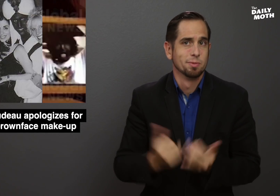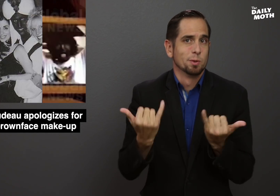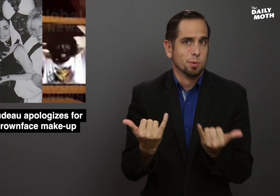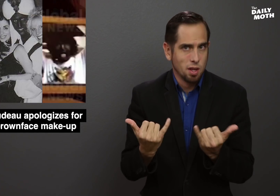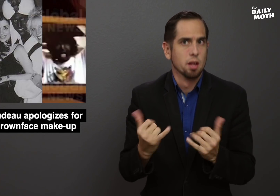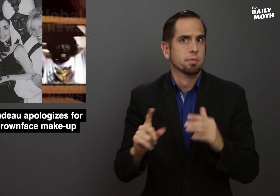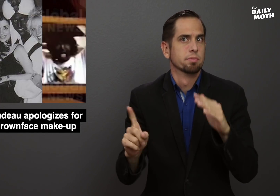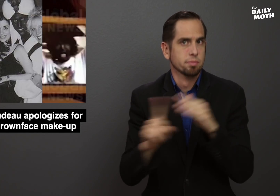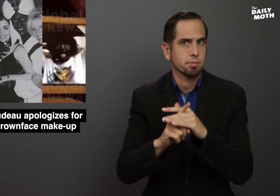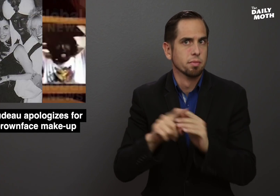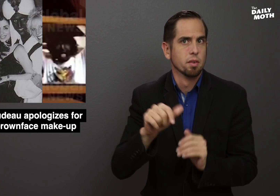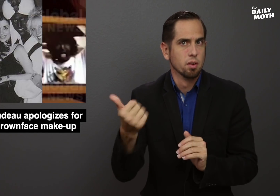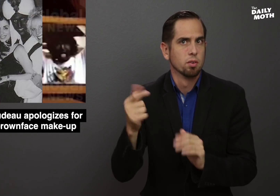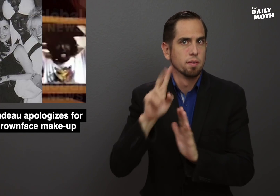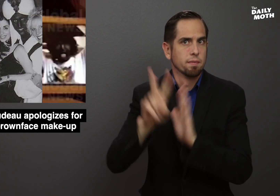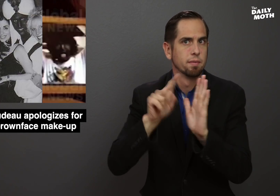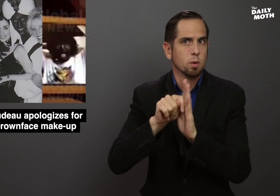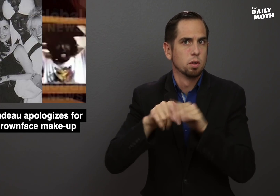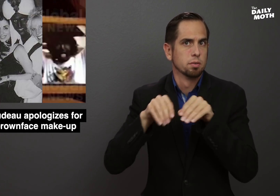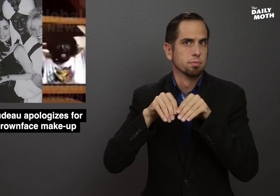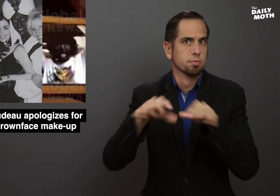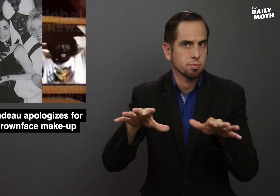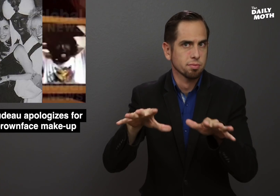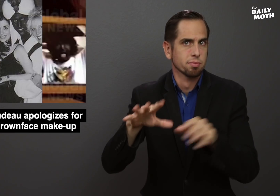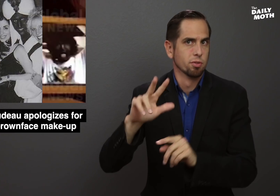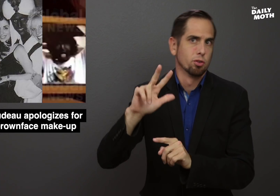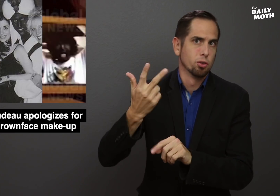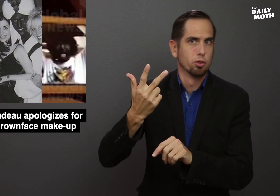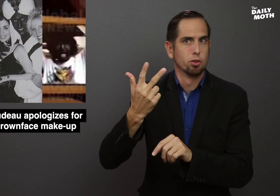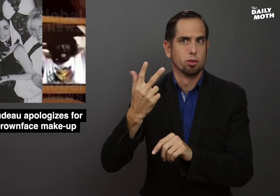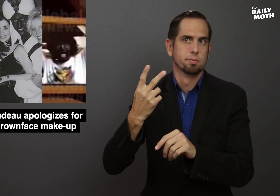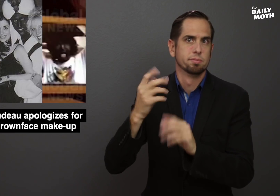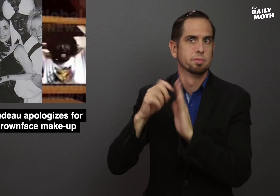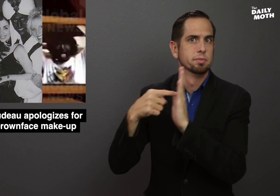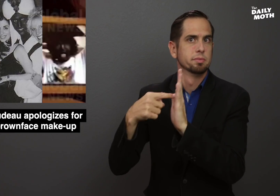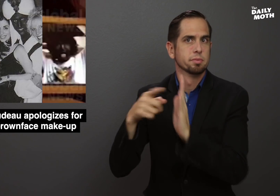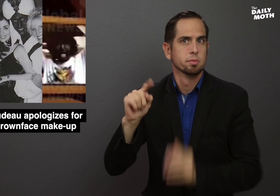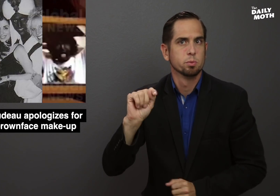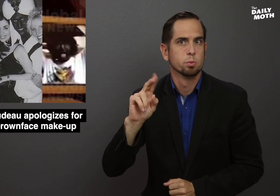Today, there was a video released of a third instance of